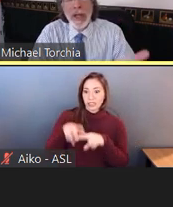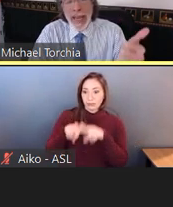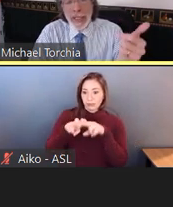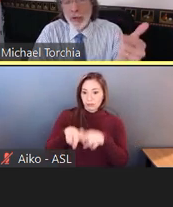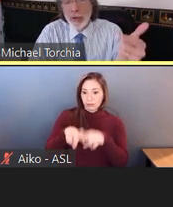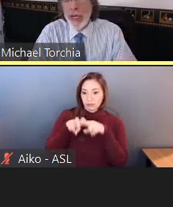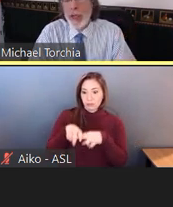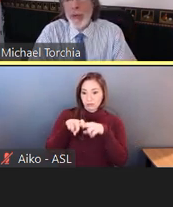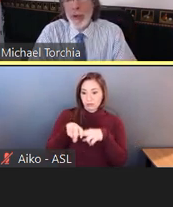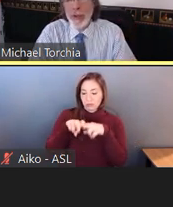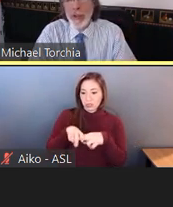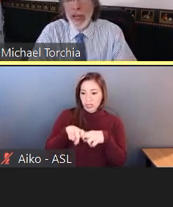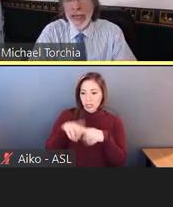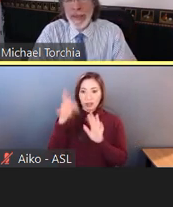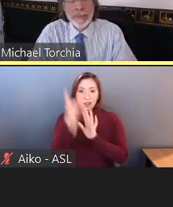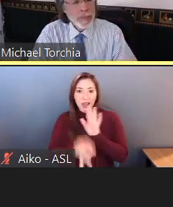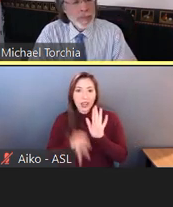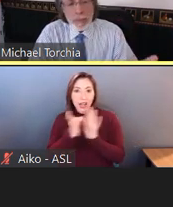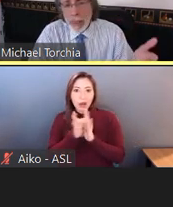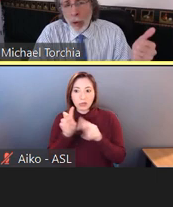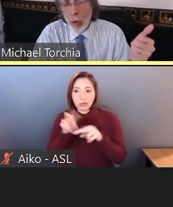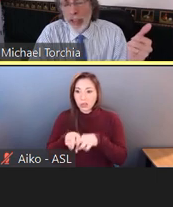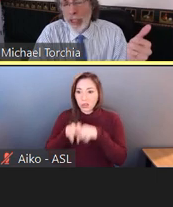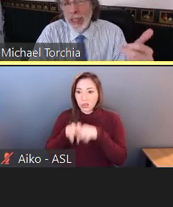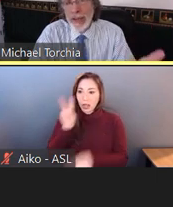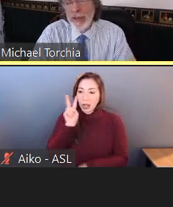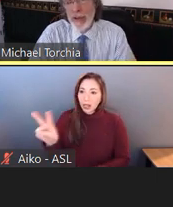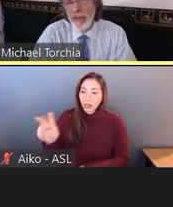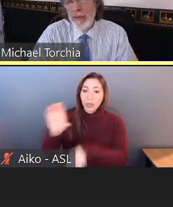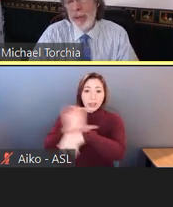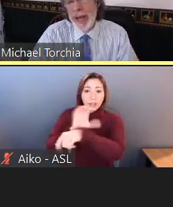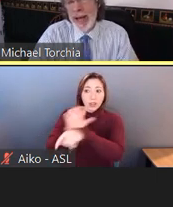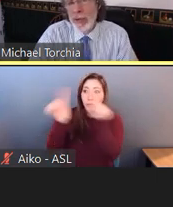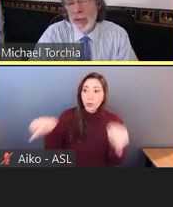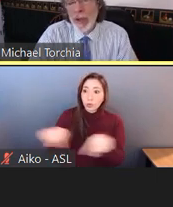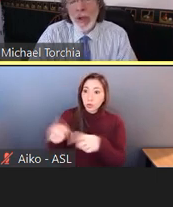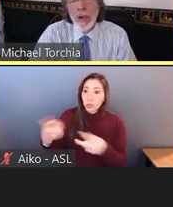and to read a computer screen, or to lift 50 pounds,